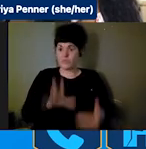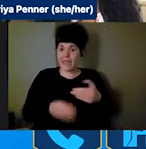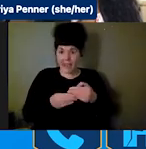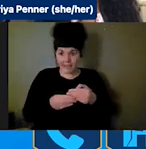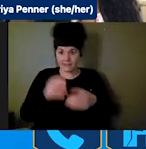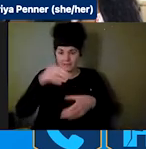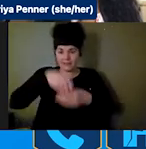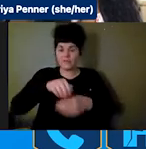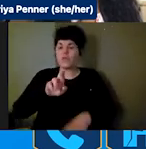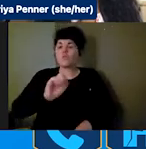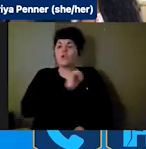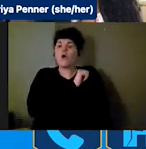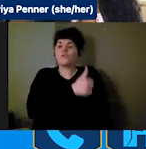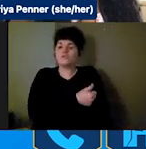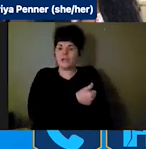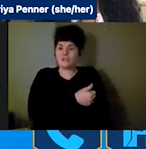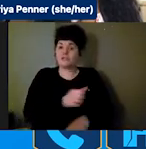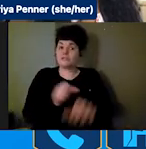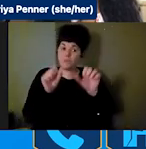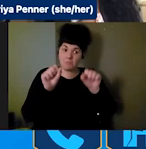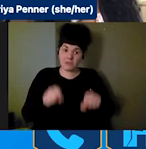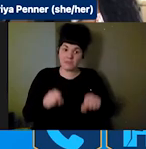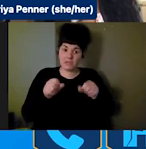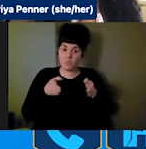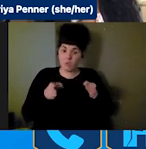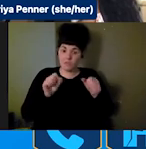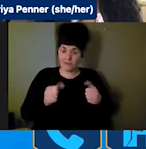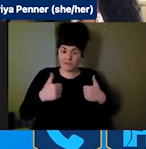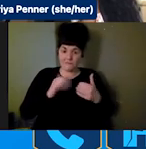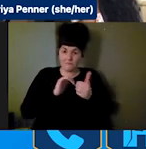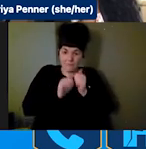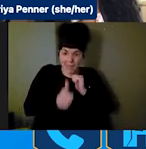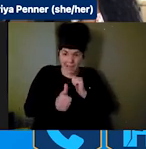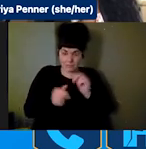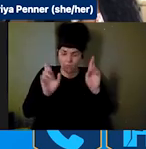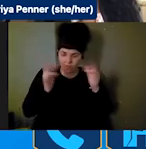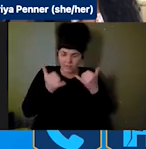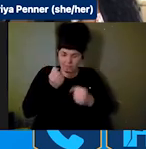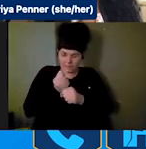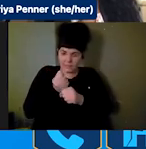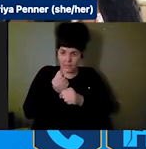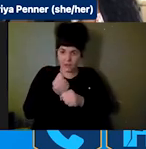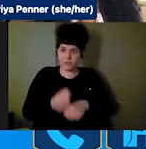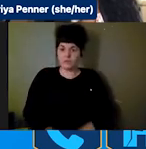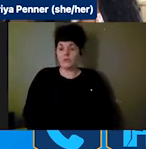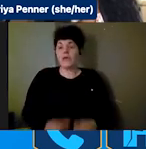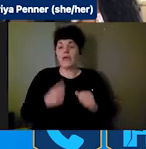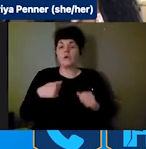reauthorization for its mechanization for passage this year. And we highlight the